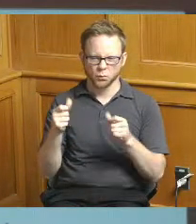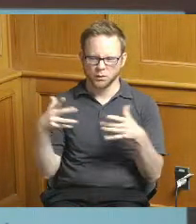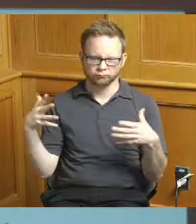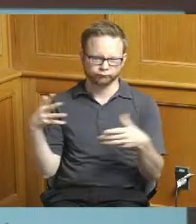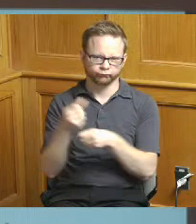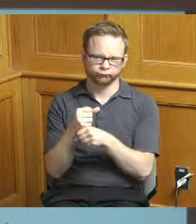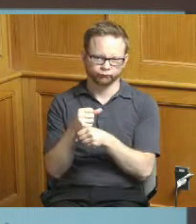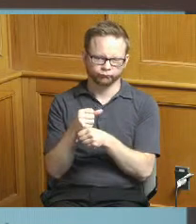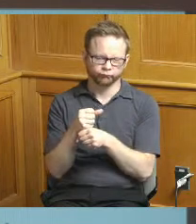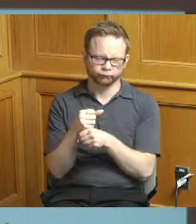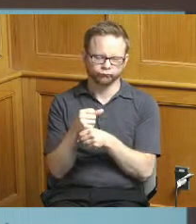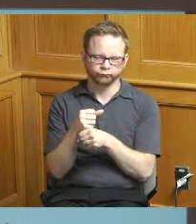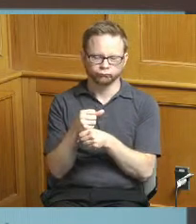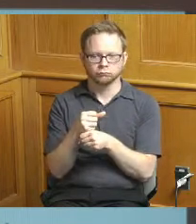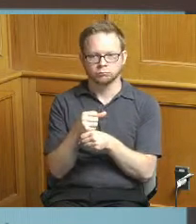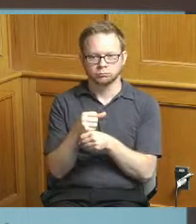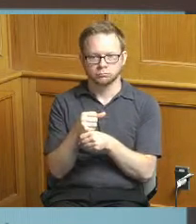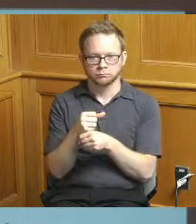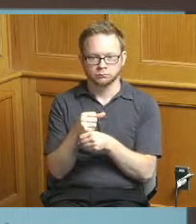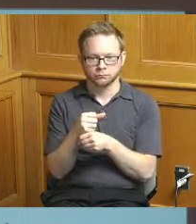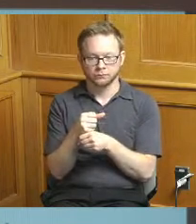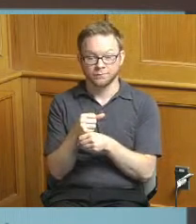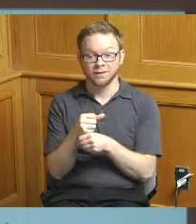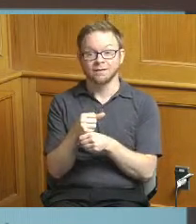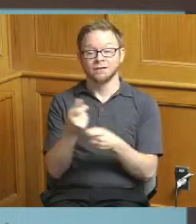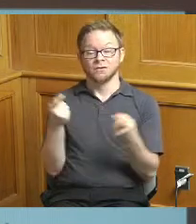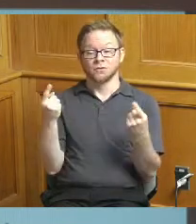again really you know at the at the end of the year there aren't always